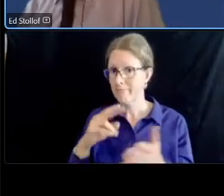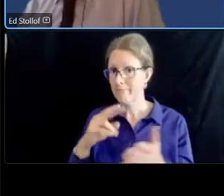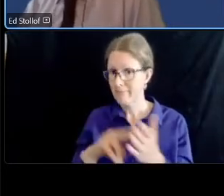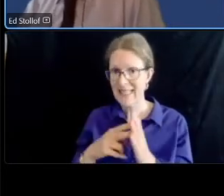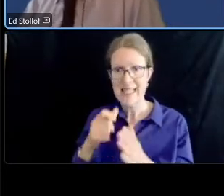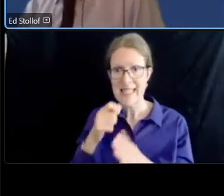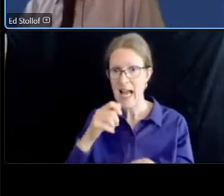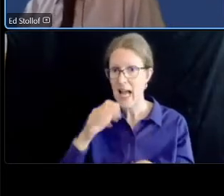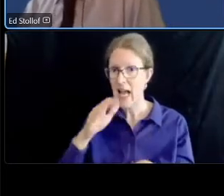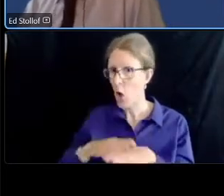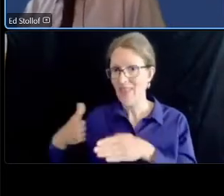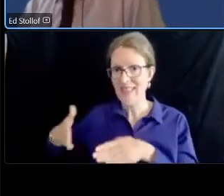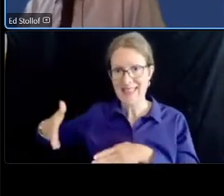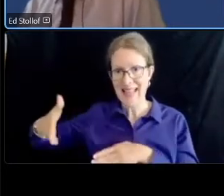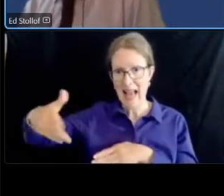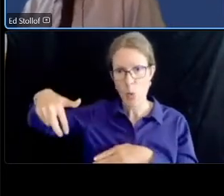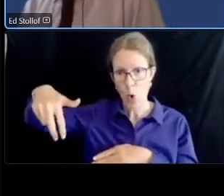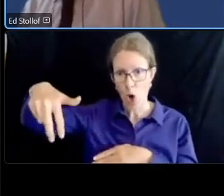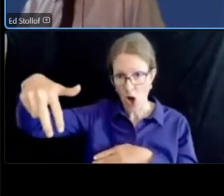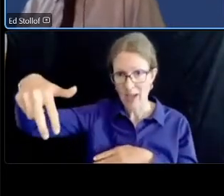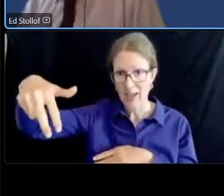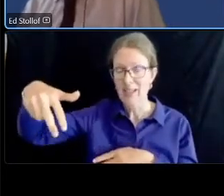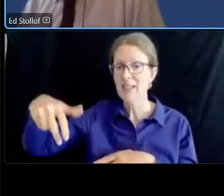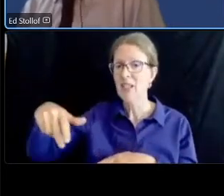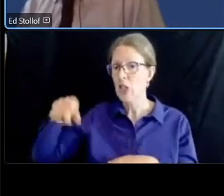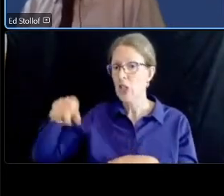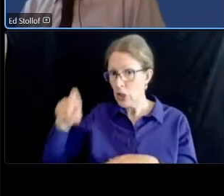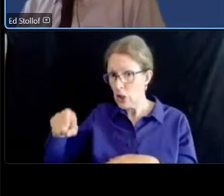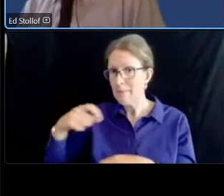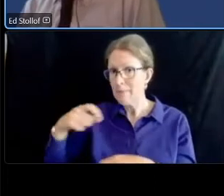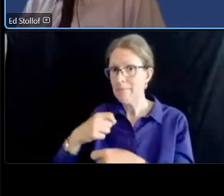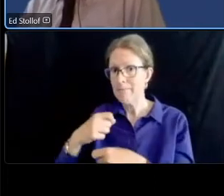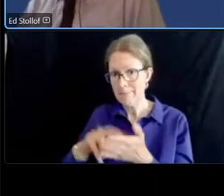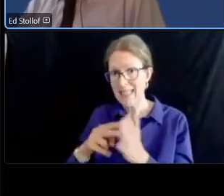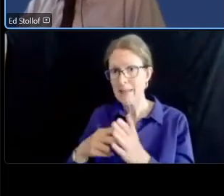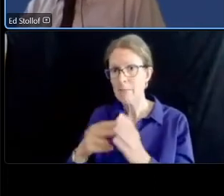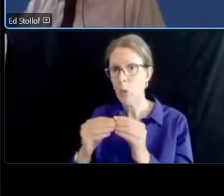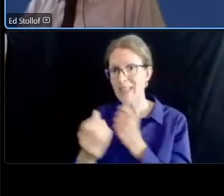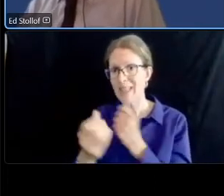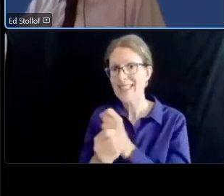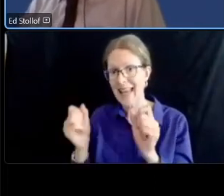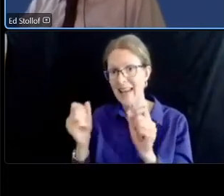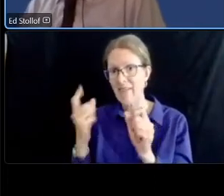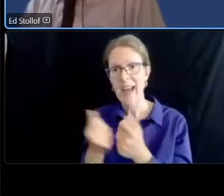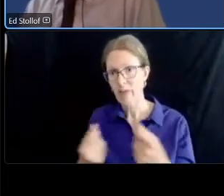uh it safer for for everyone as far as your question with regard to bicyclists obeying